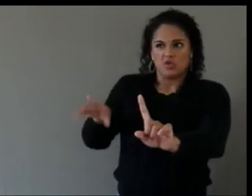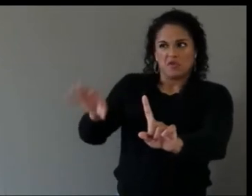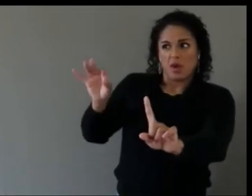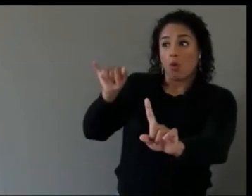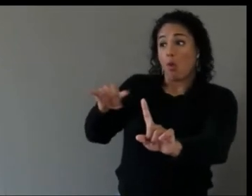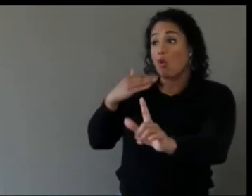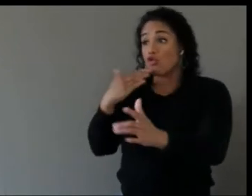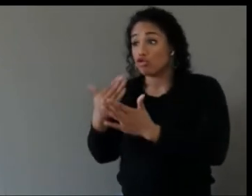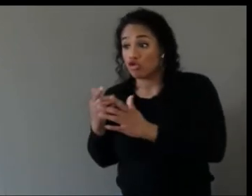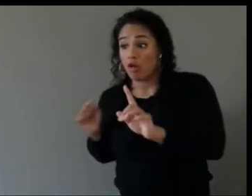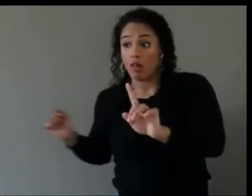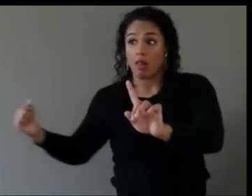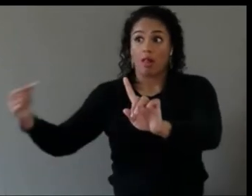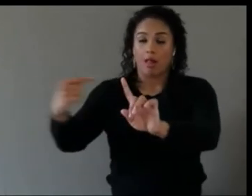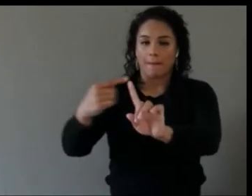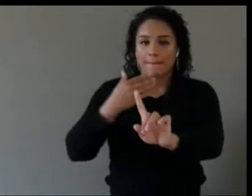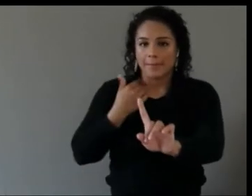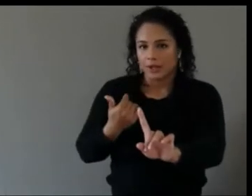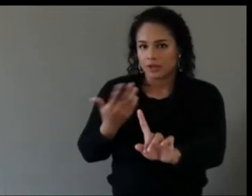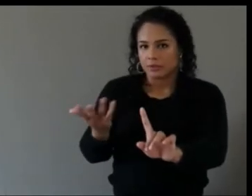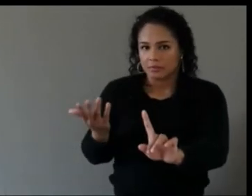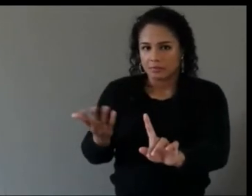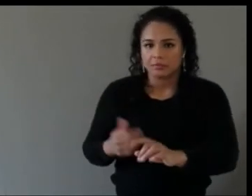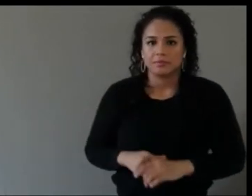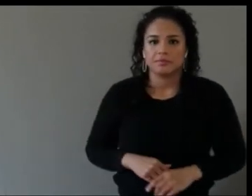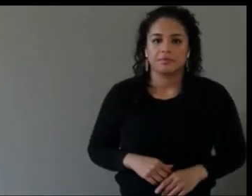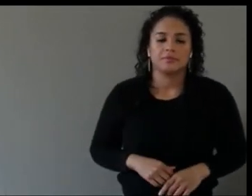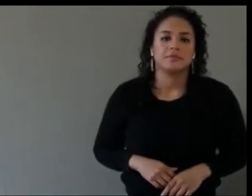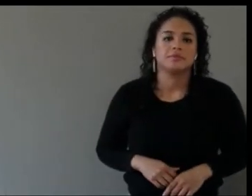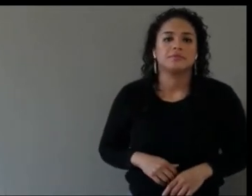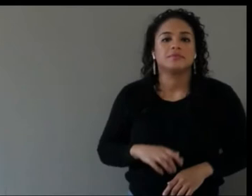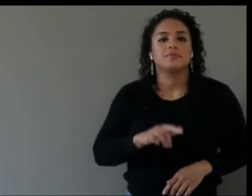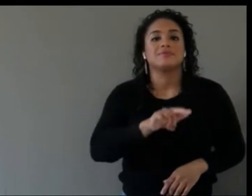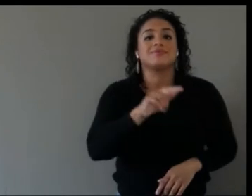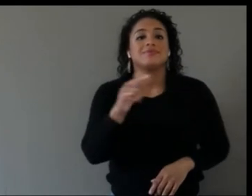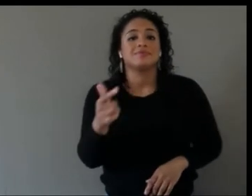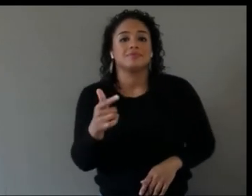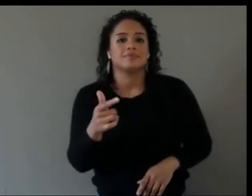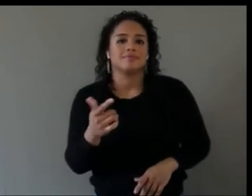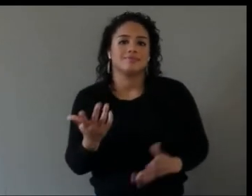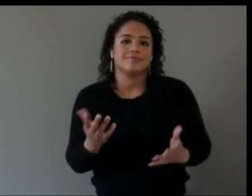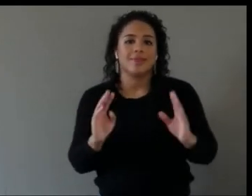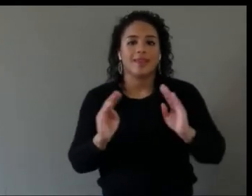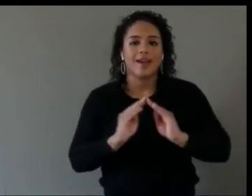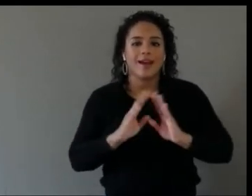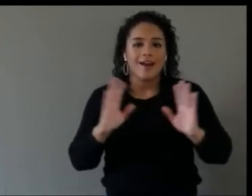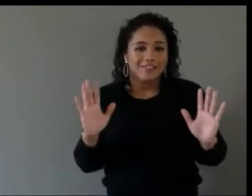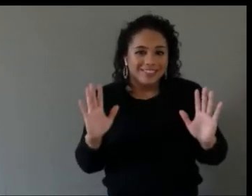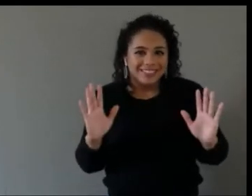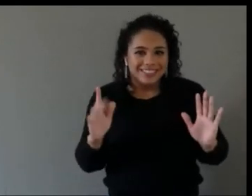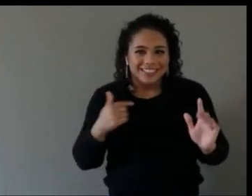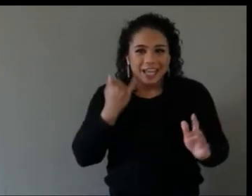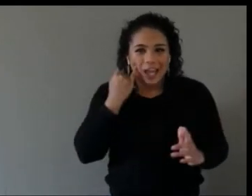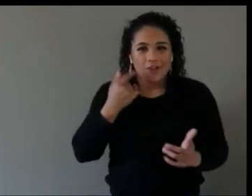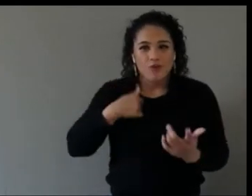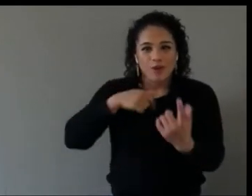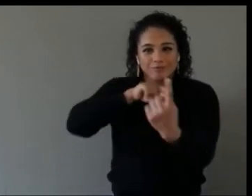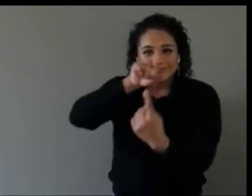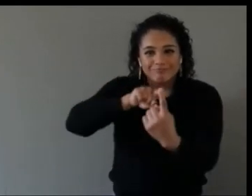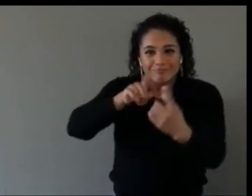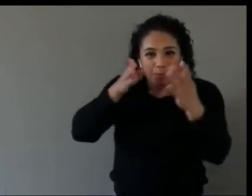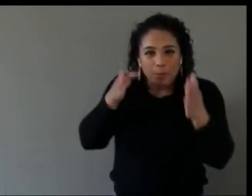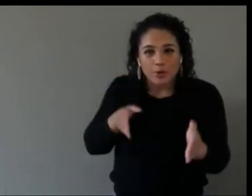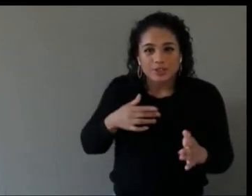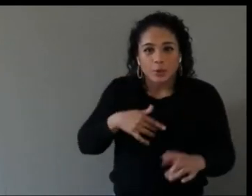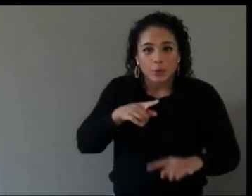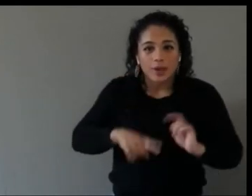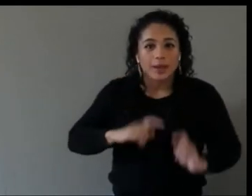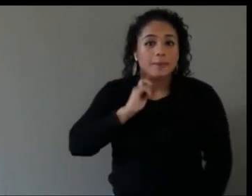Obviously, we cannot meet anybody in person, so that is the biggest challenge, but zoom,